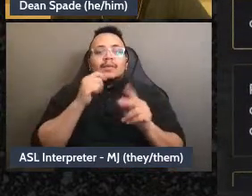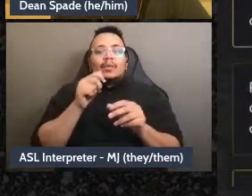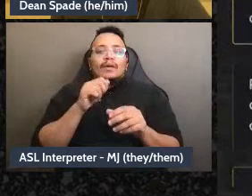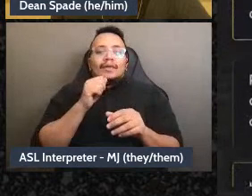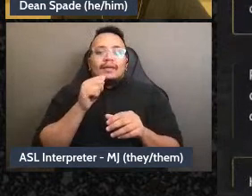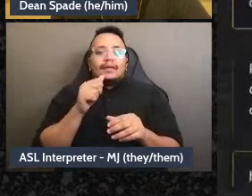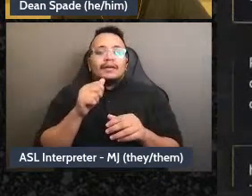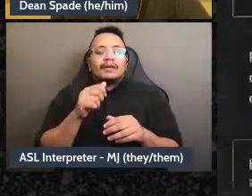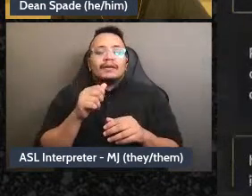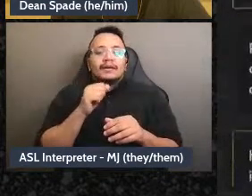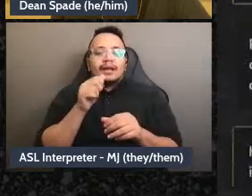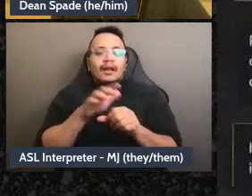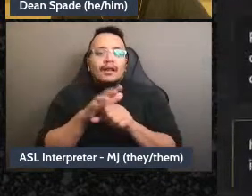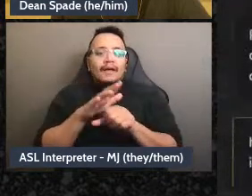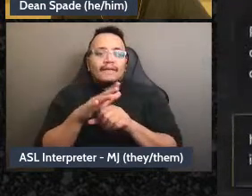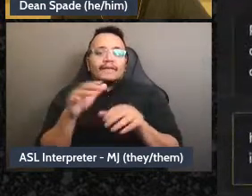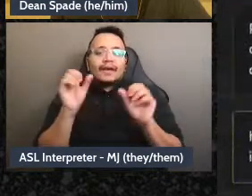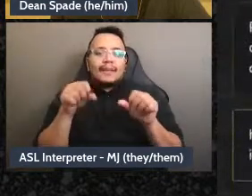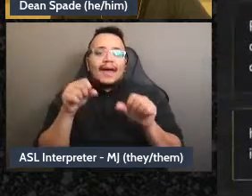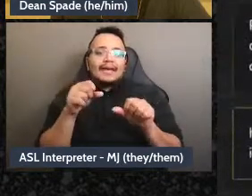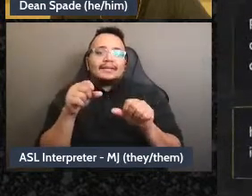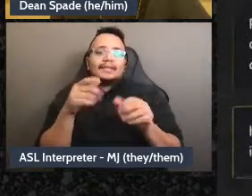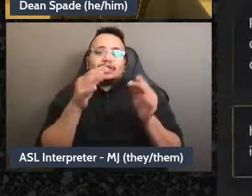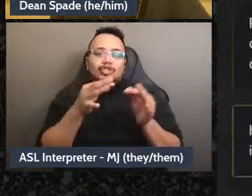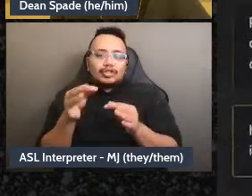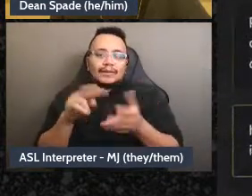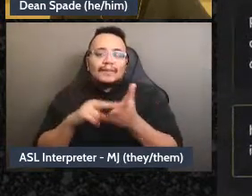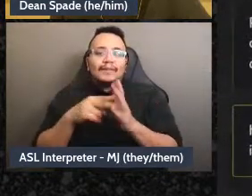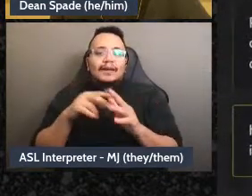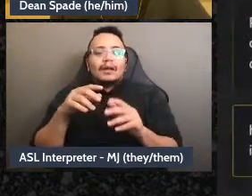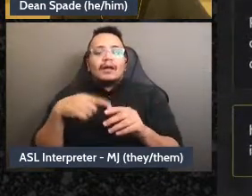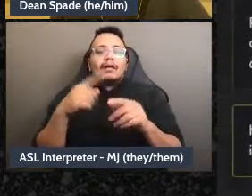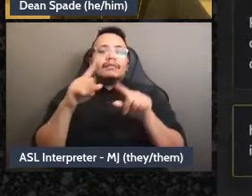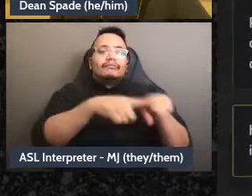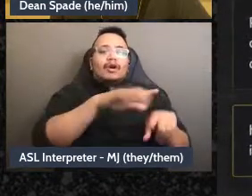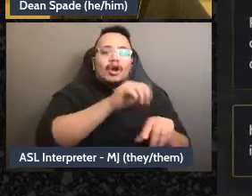to do the work. Yeah, that's hard, people will disrupt decisions for the fun of it,